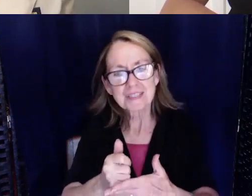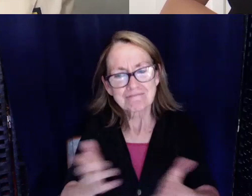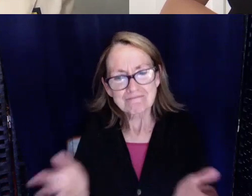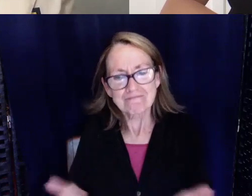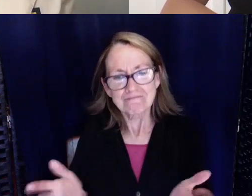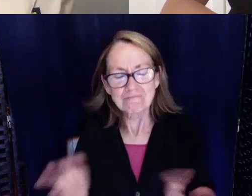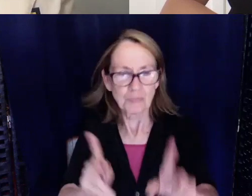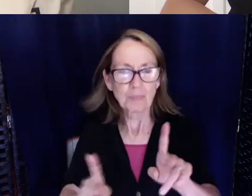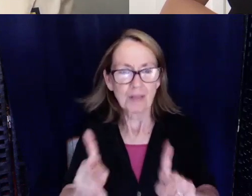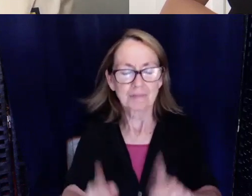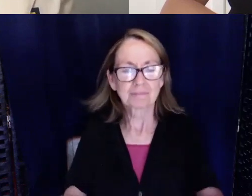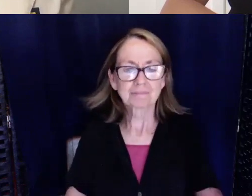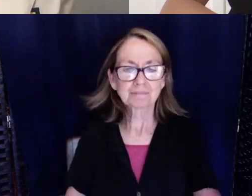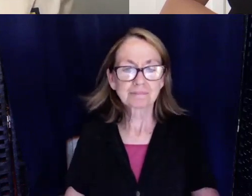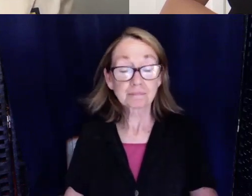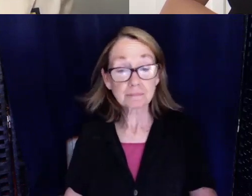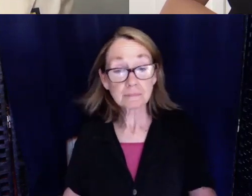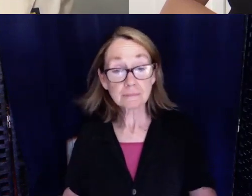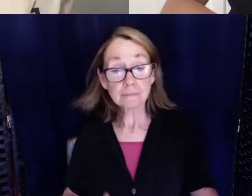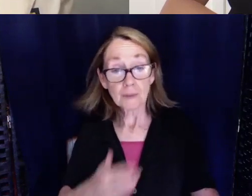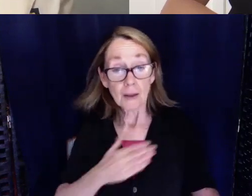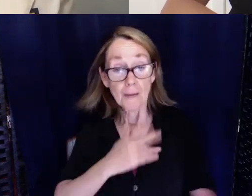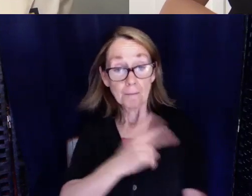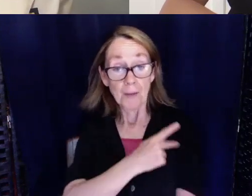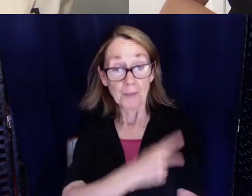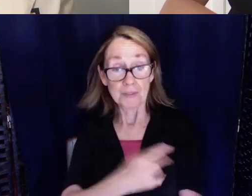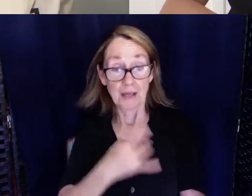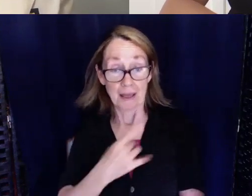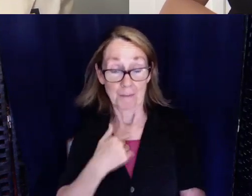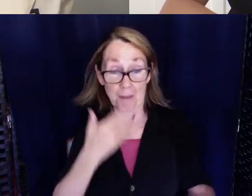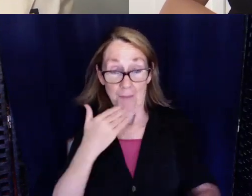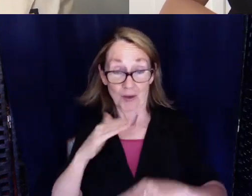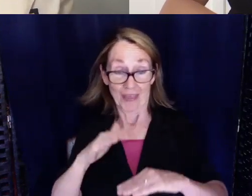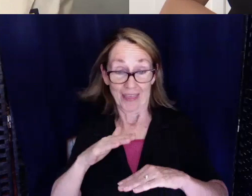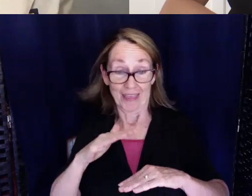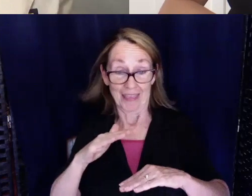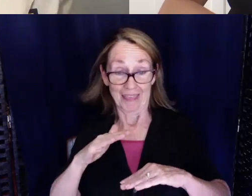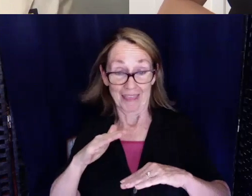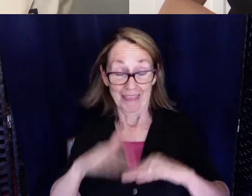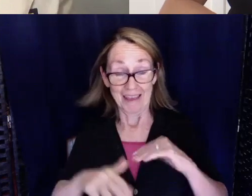A lot of my patients like me better than the hearing nurses because